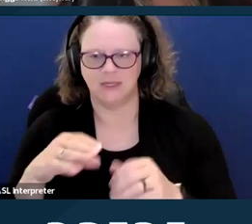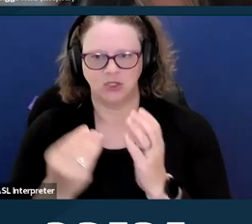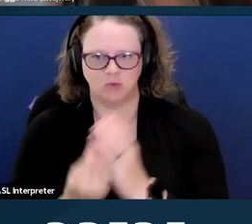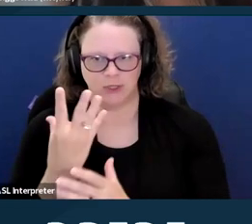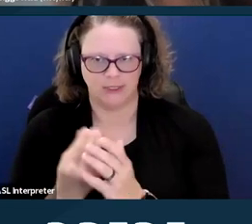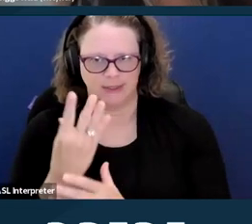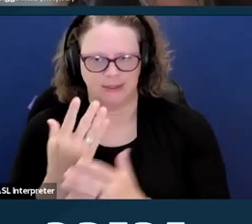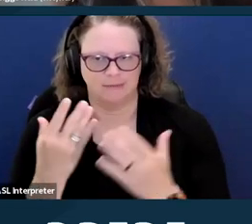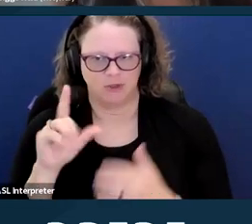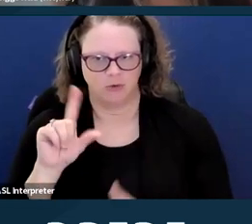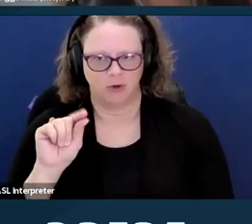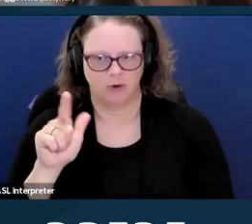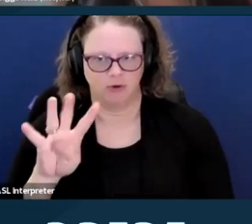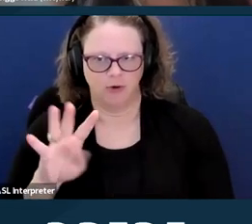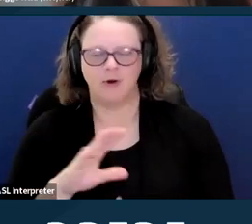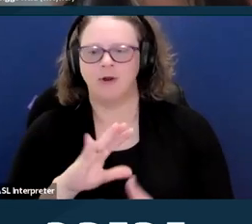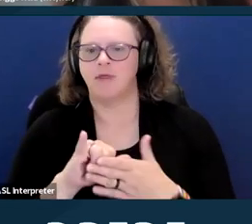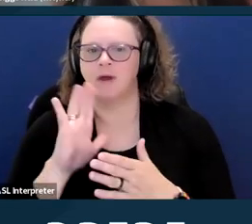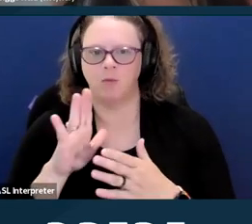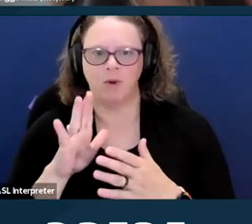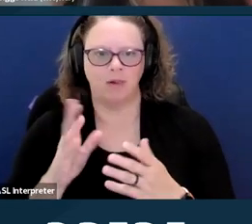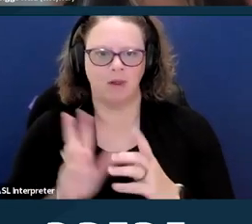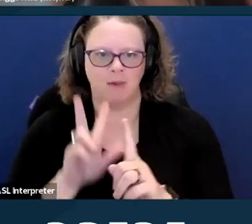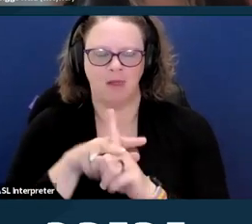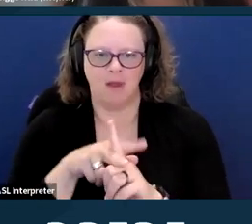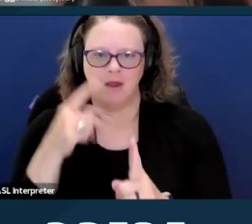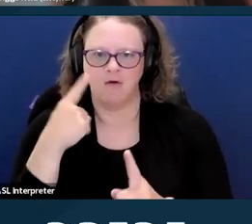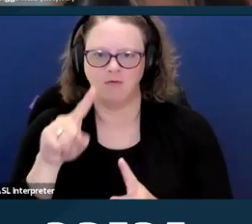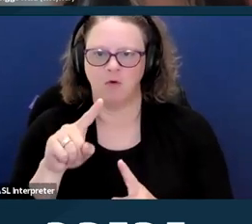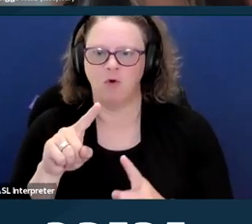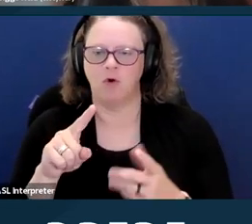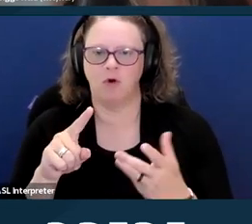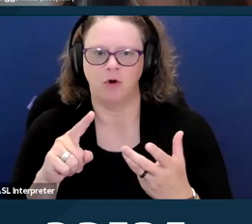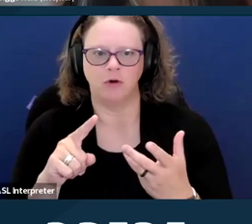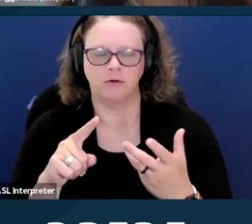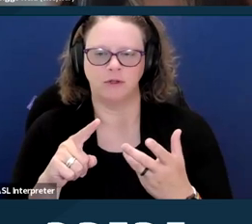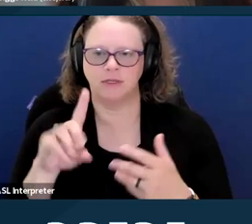that would apply for the disability community accessing reproductive and sexual healthcare.